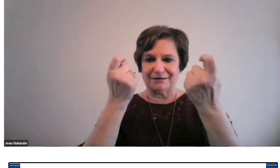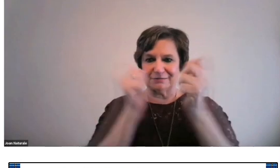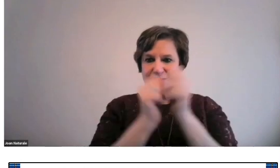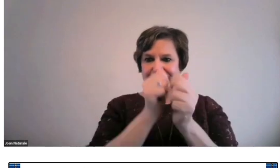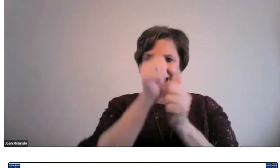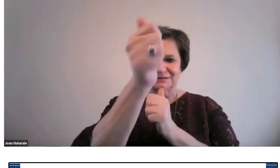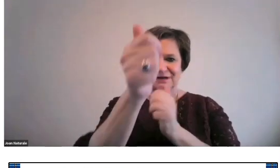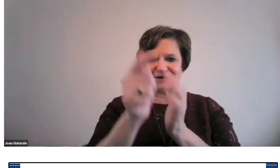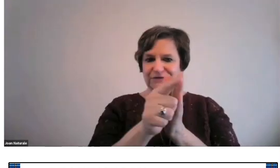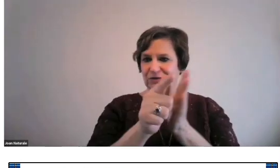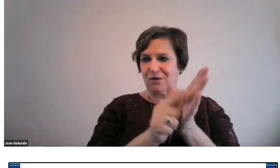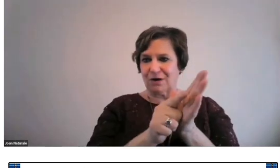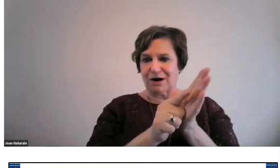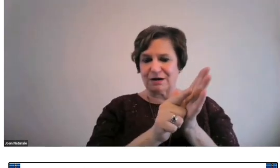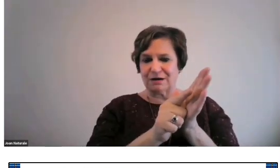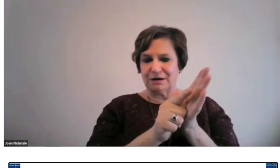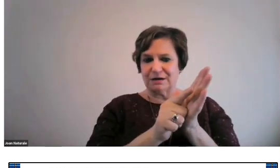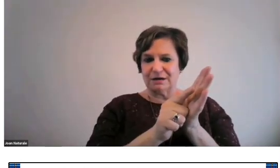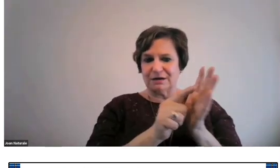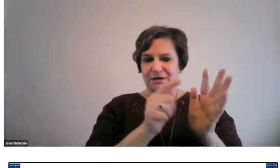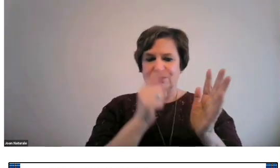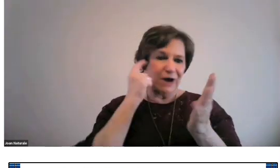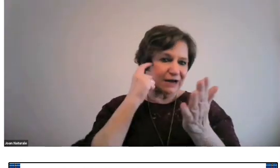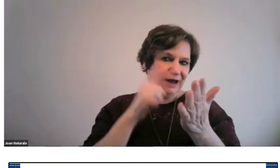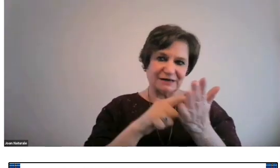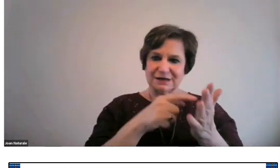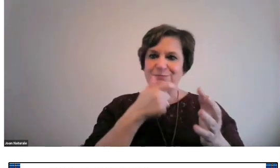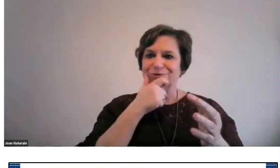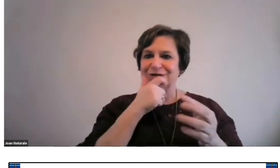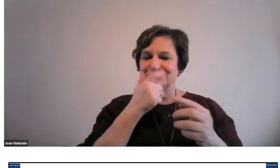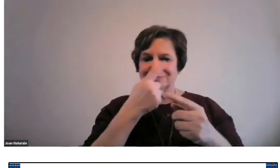to celebrate passing the British Sign Language Act.